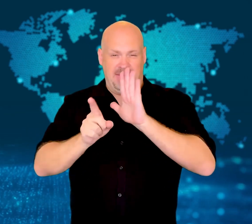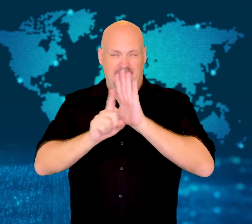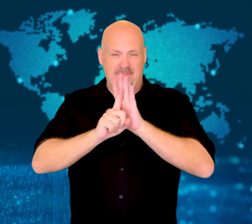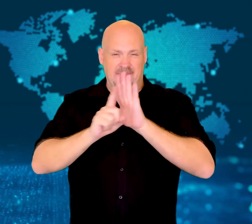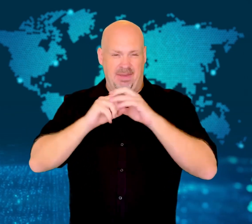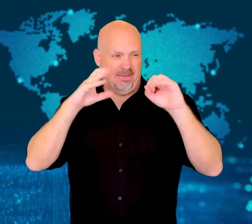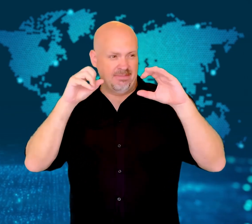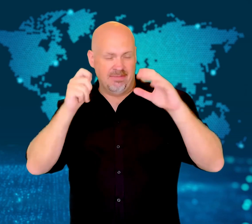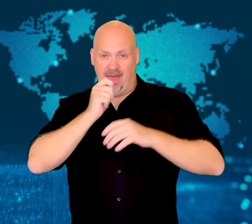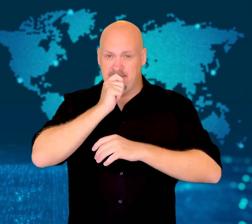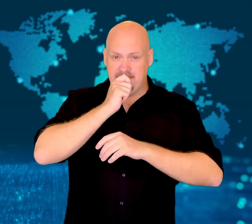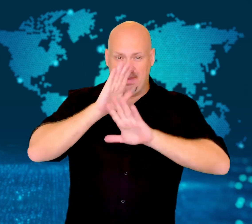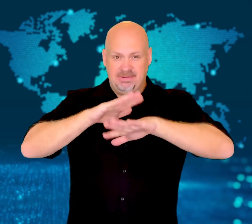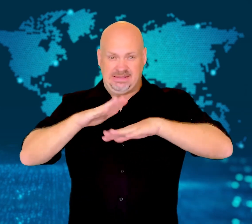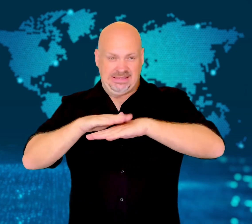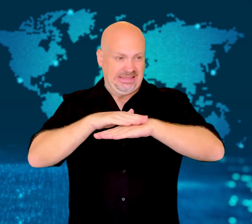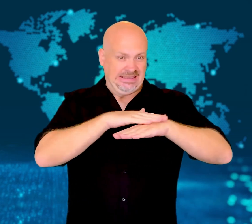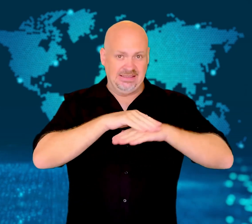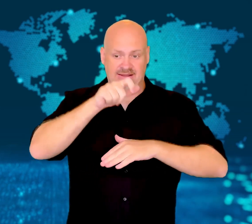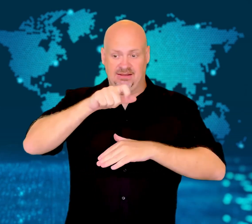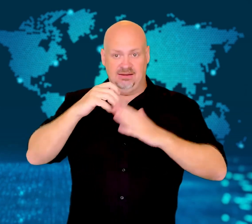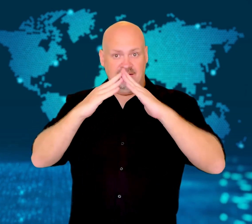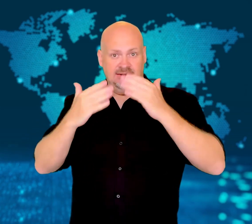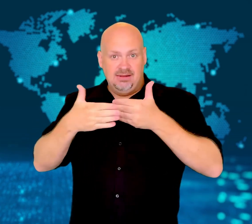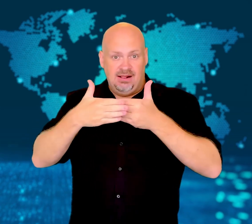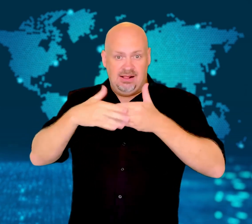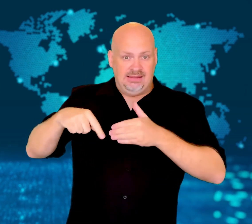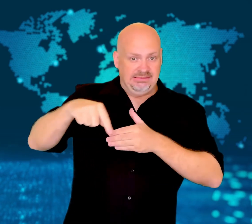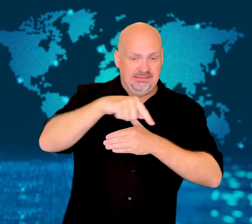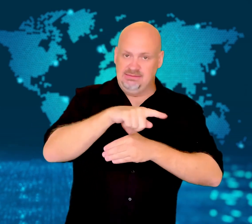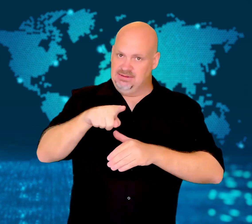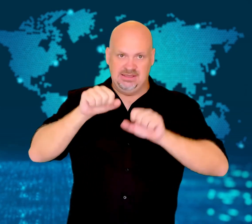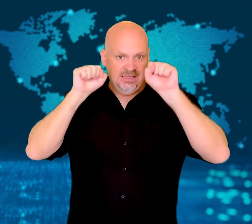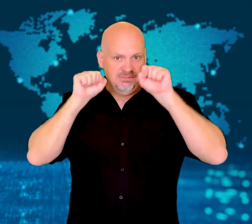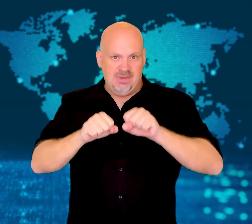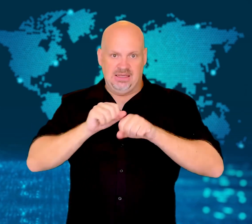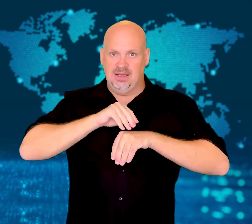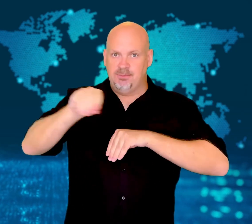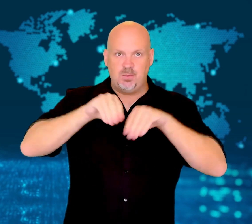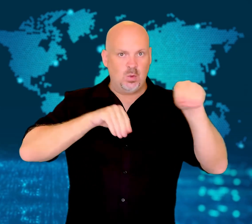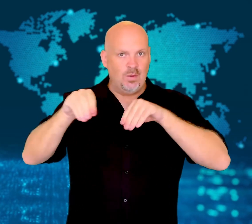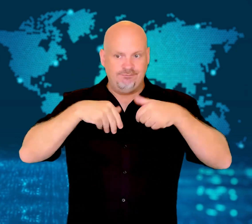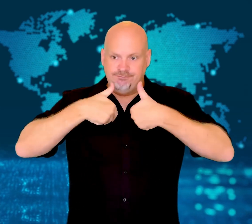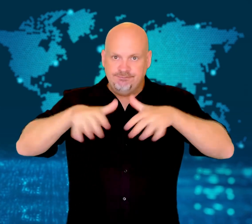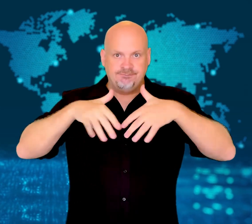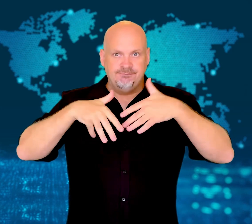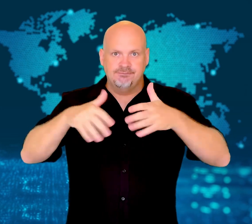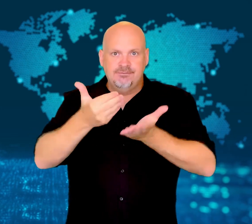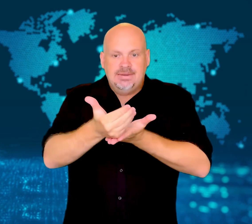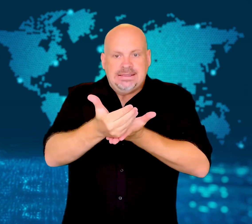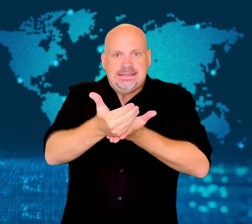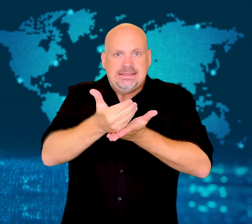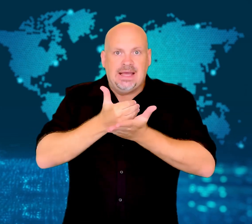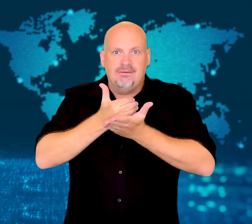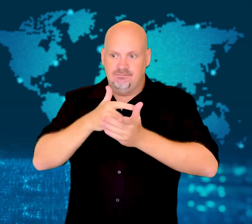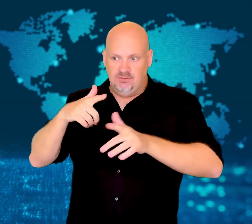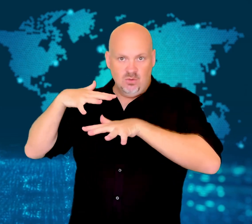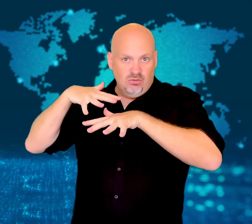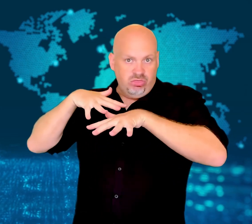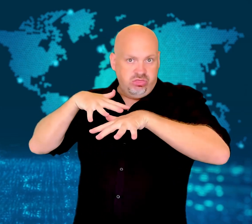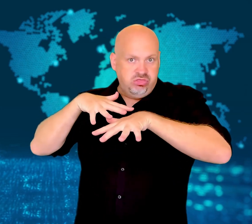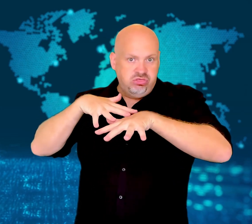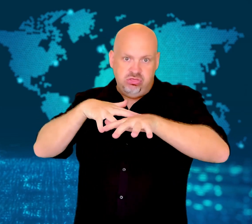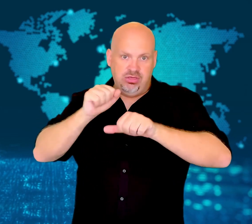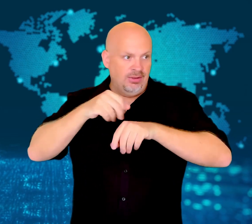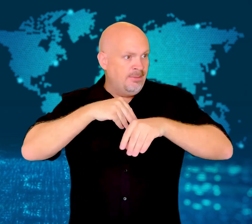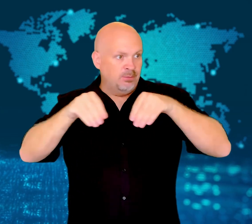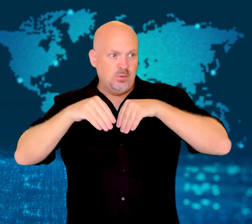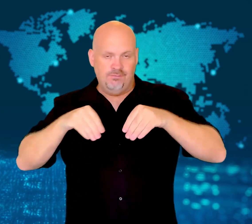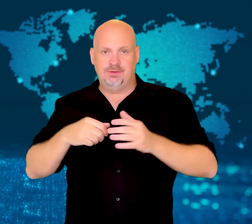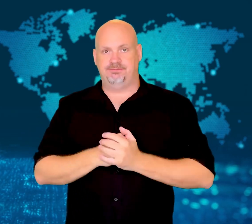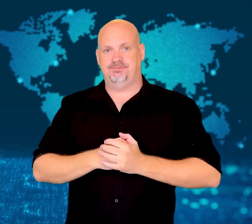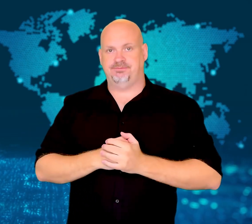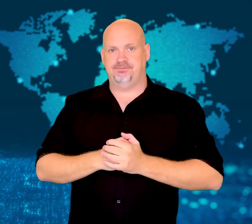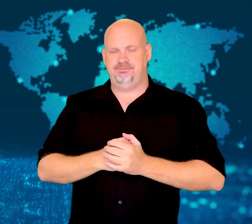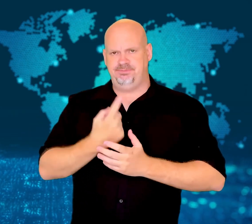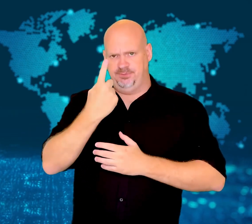Alarms and warnings were sent to nearby residents that they must move